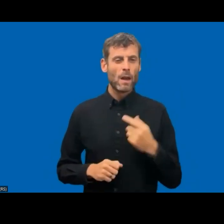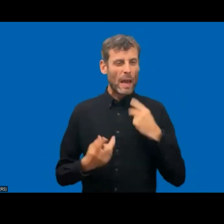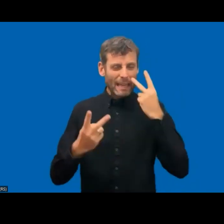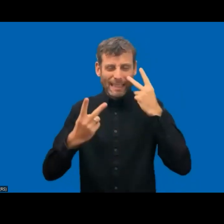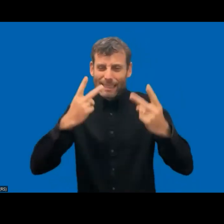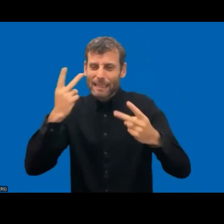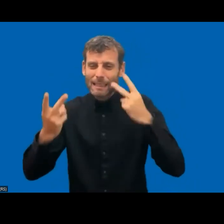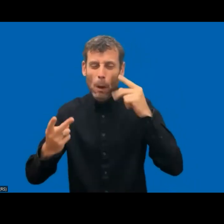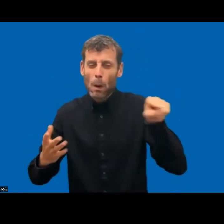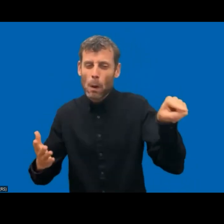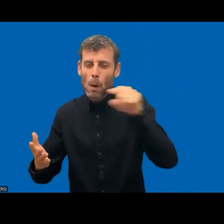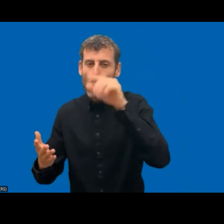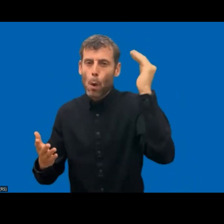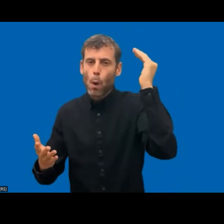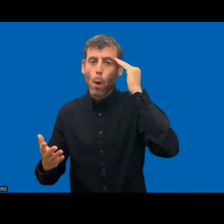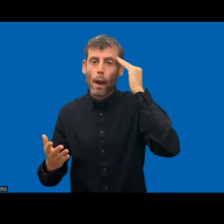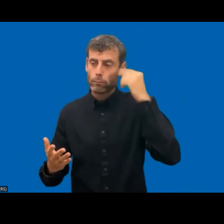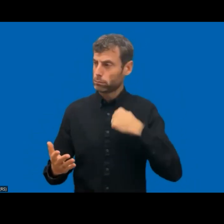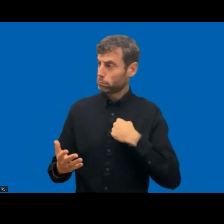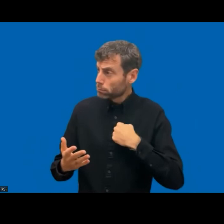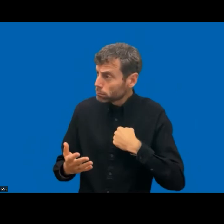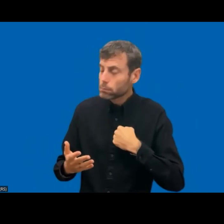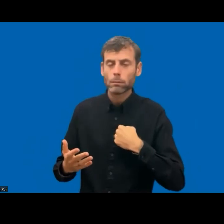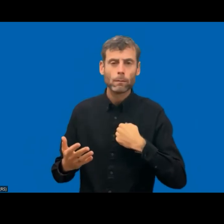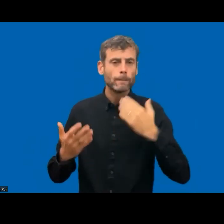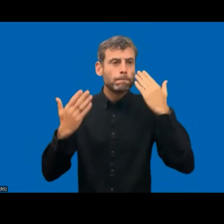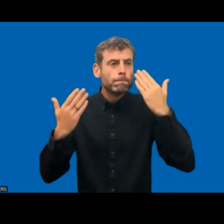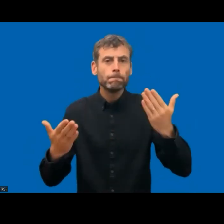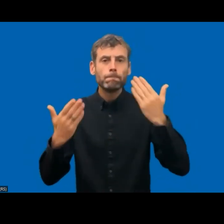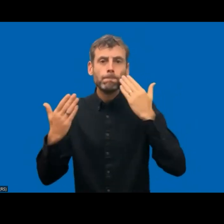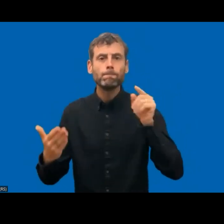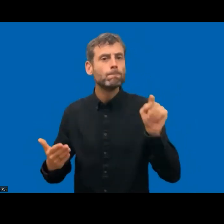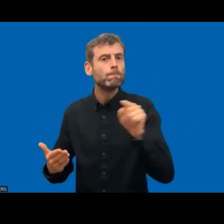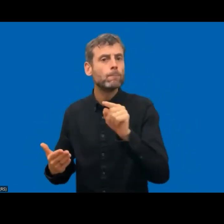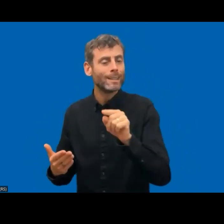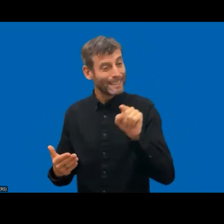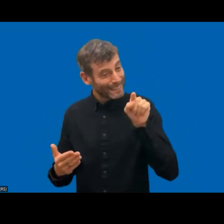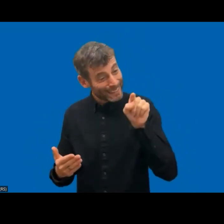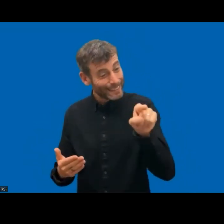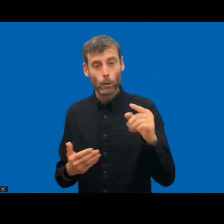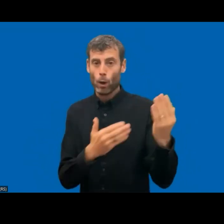too low to the equal participation all over.